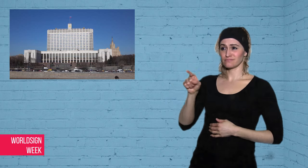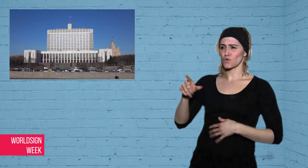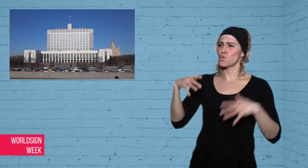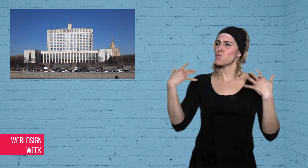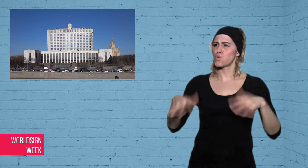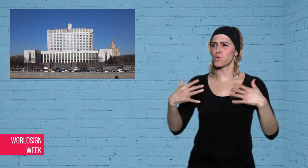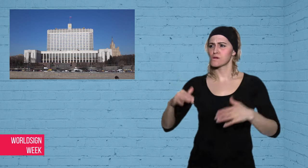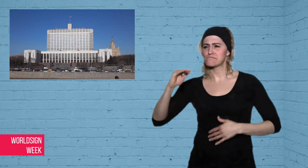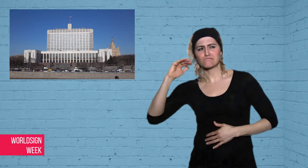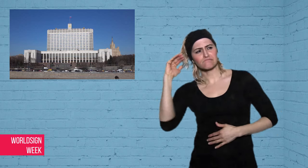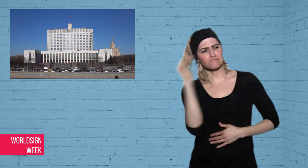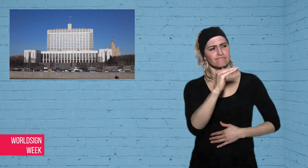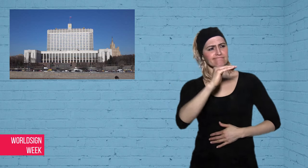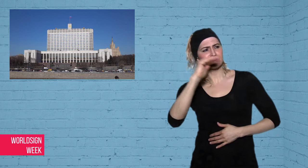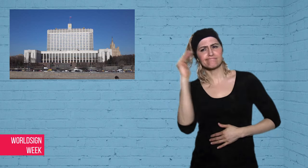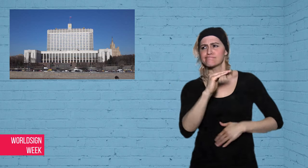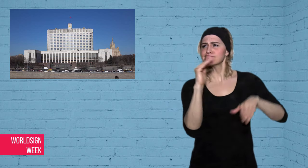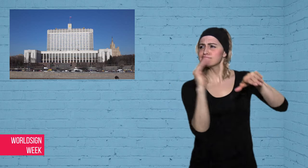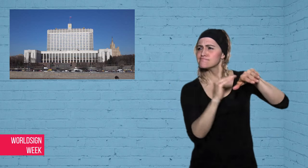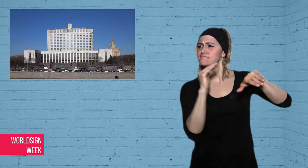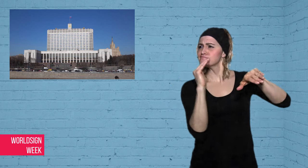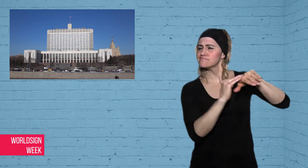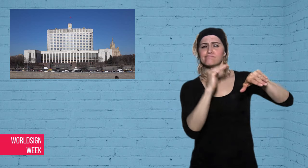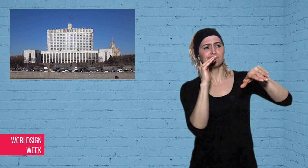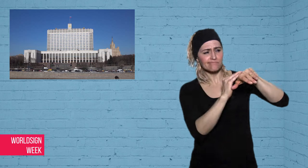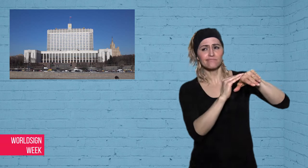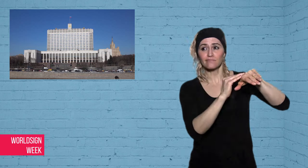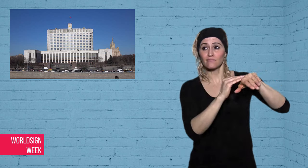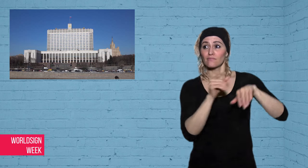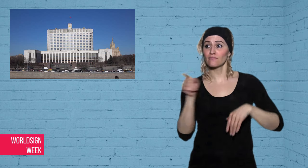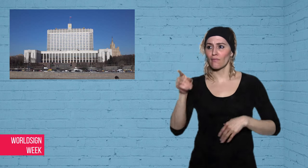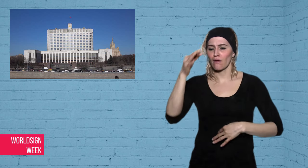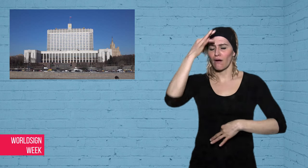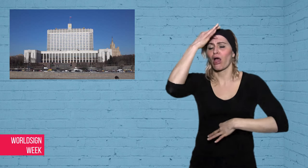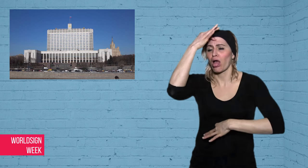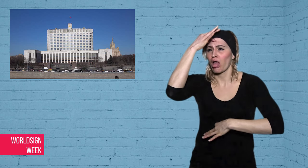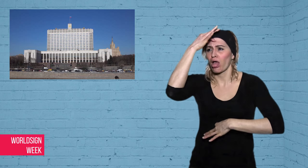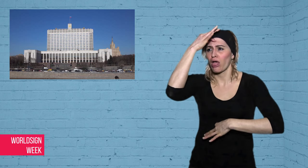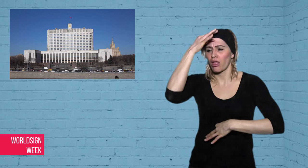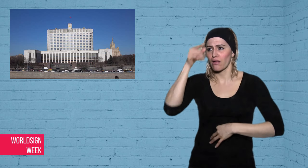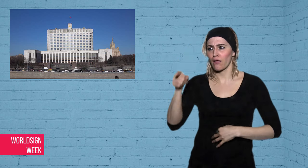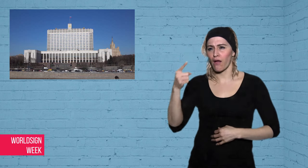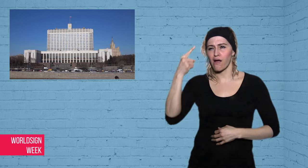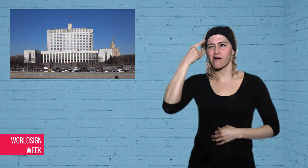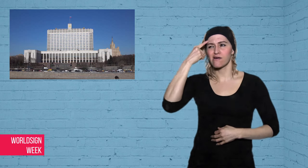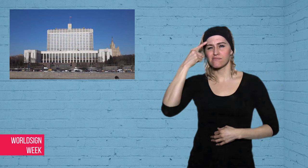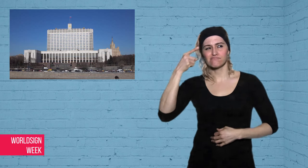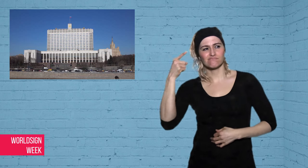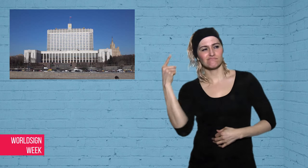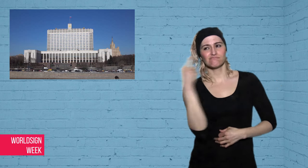Russian opposition leader, is blaming